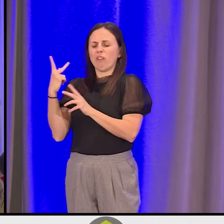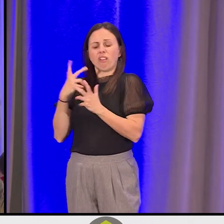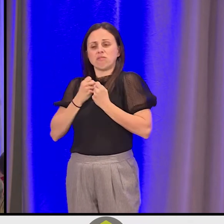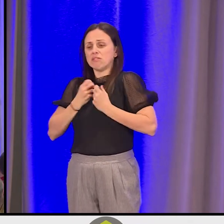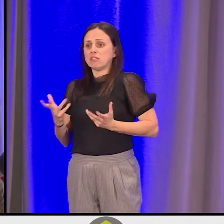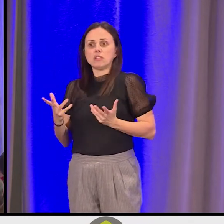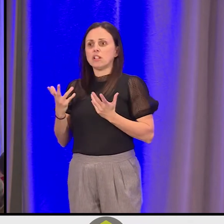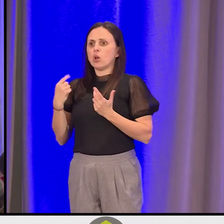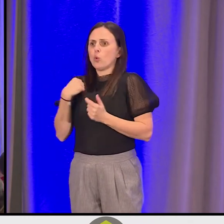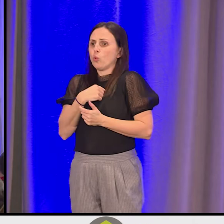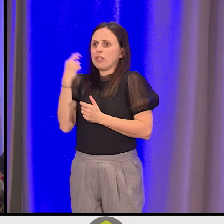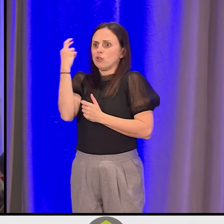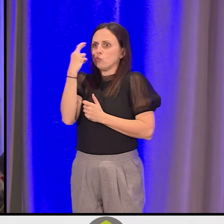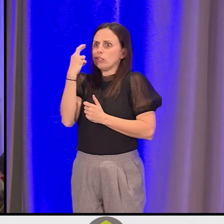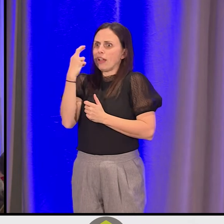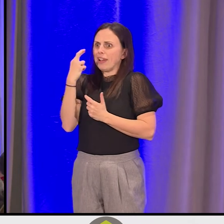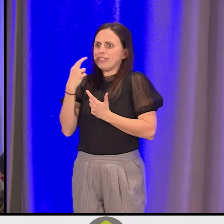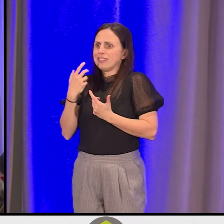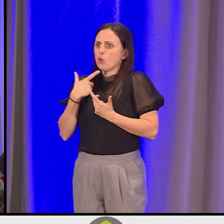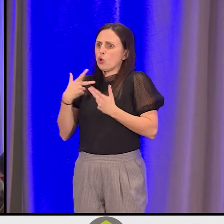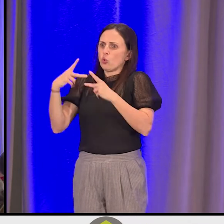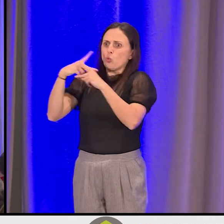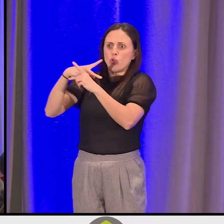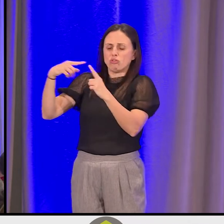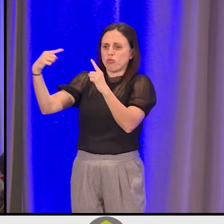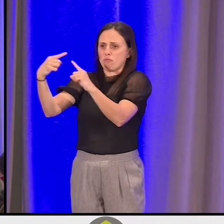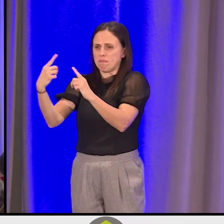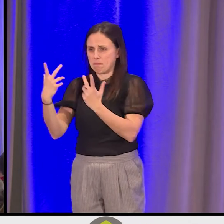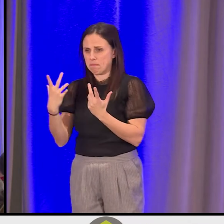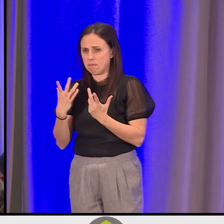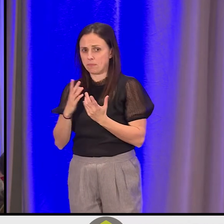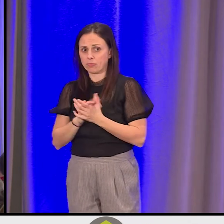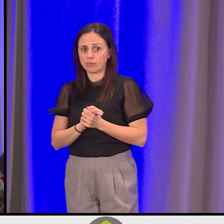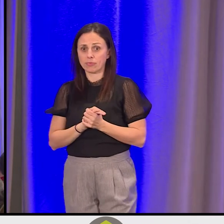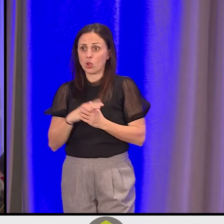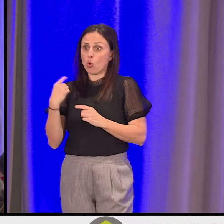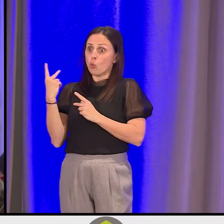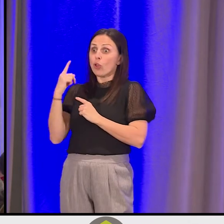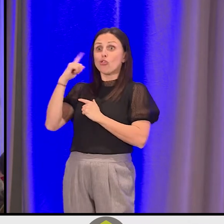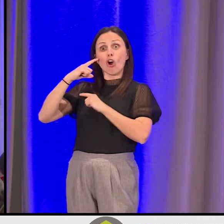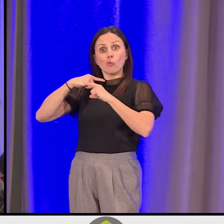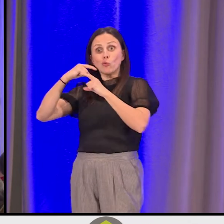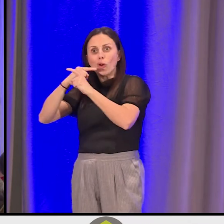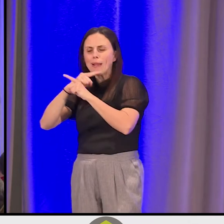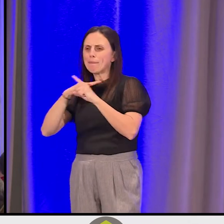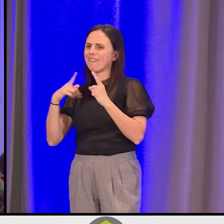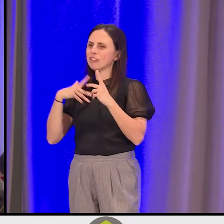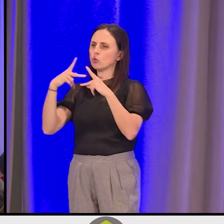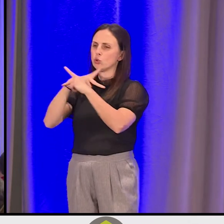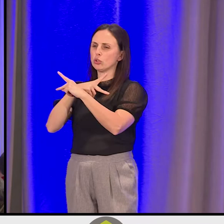And we realized we were probably contributing harm even though we thought we were right. And so